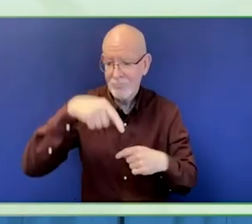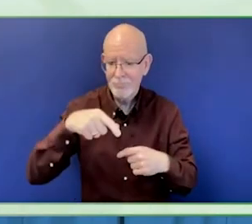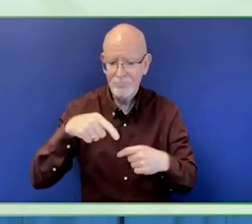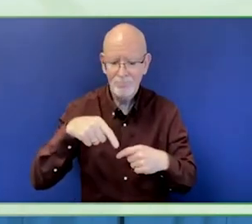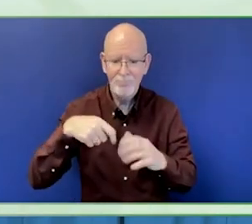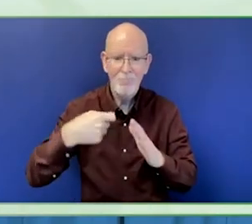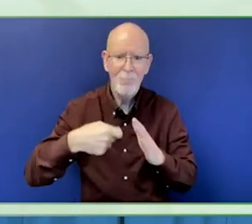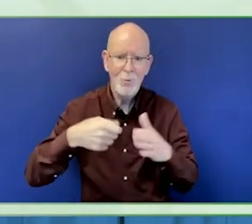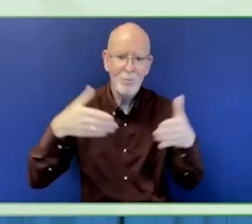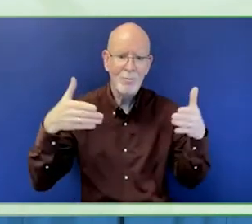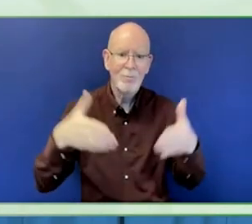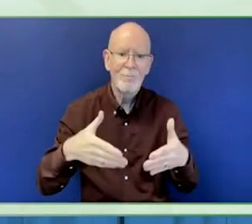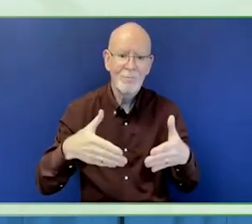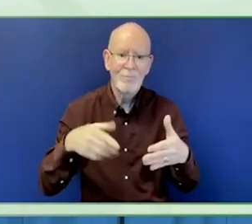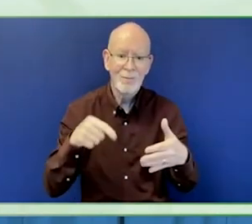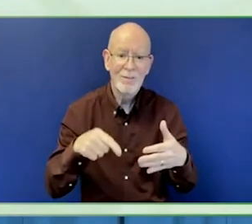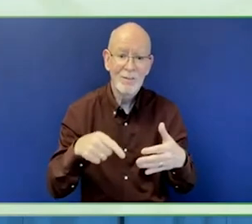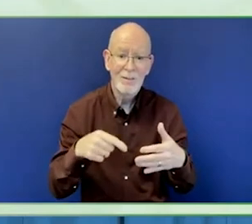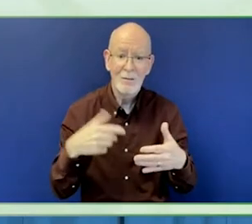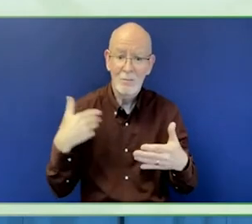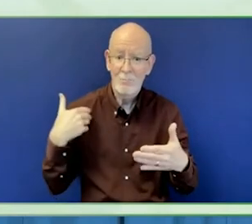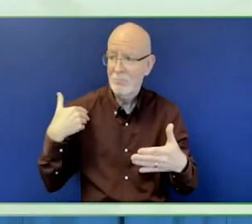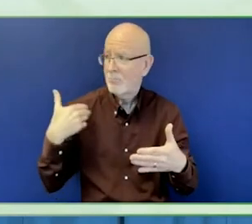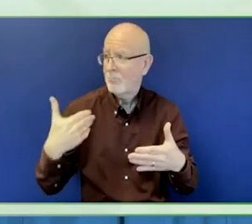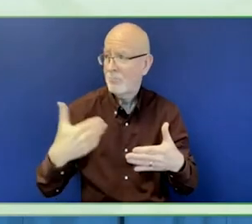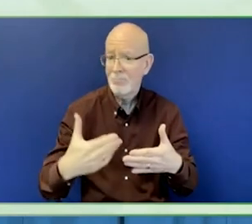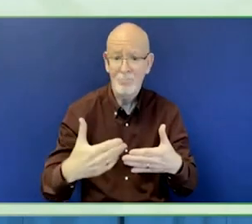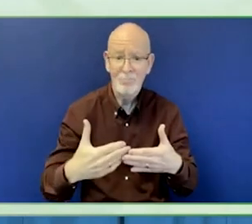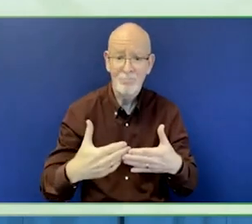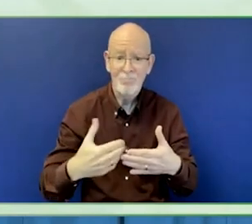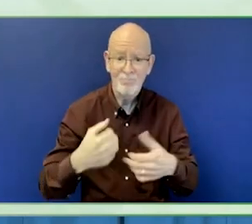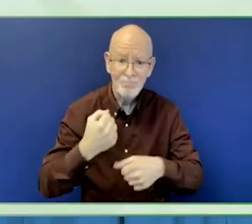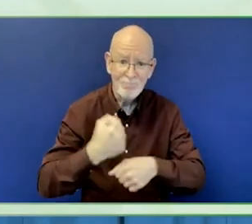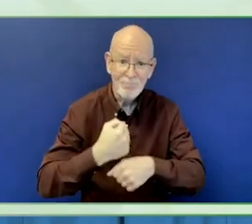The program has two main bodies.